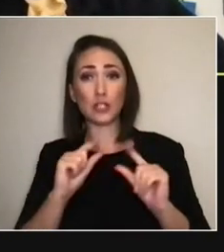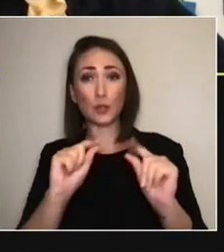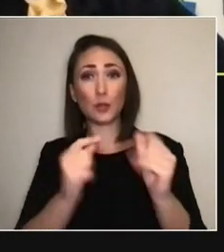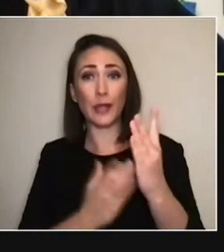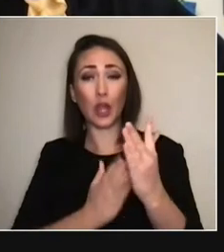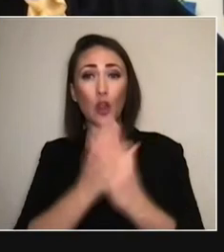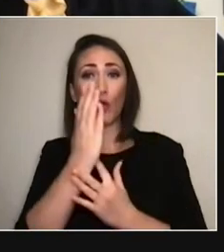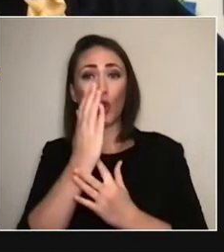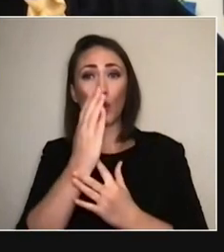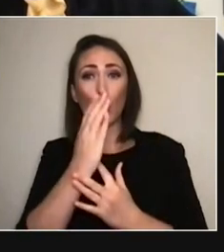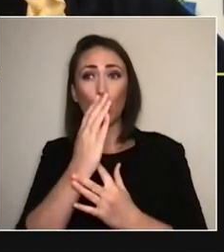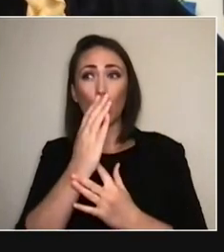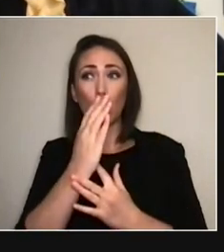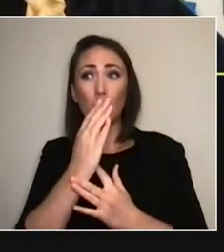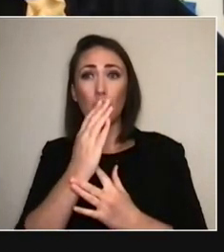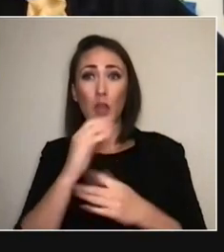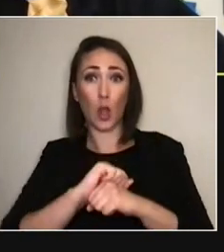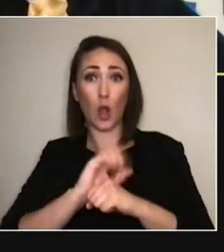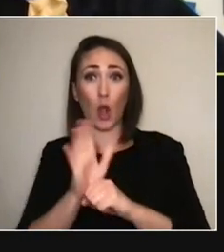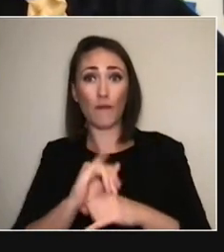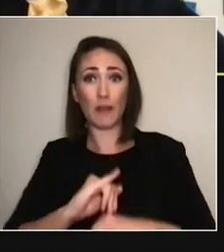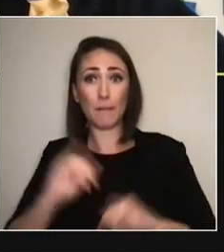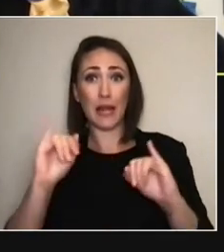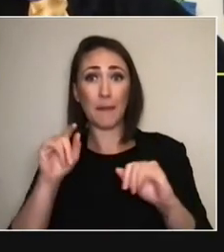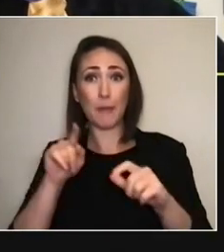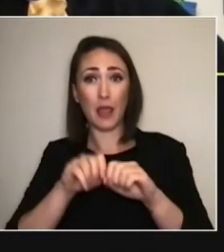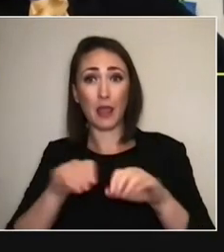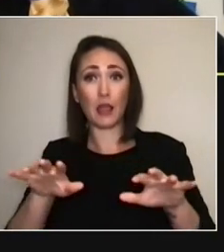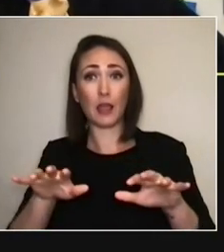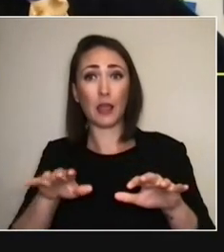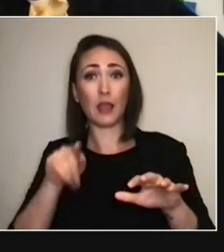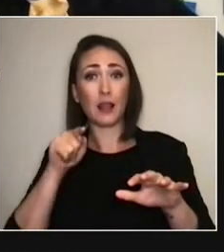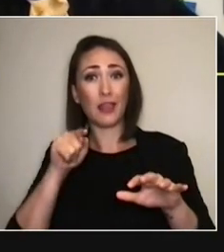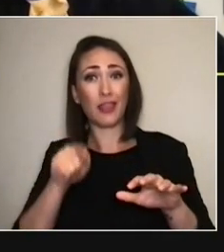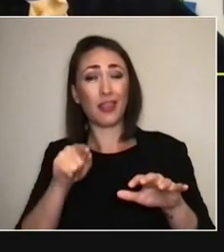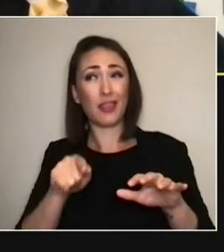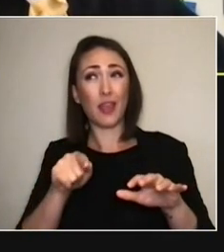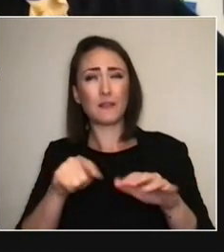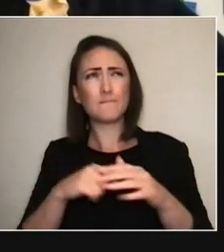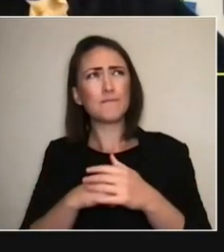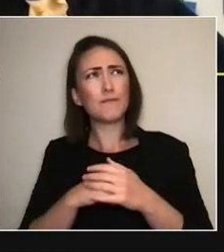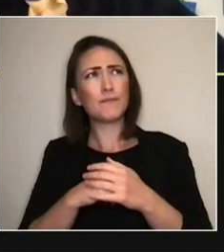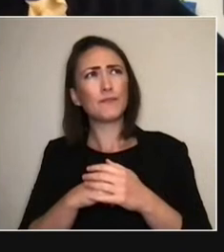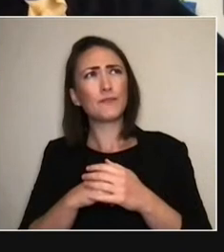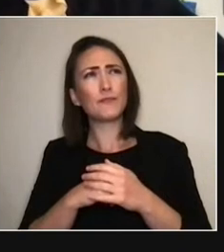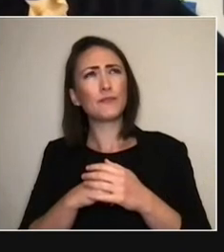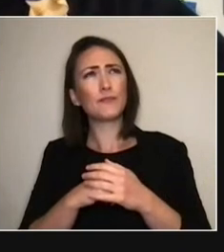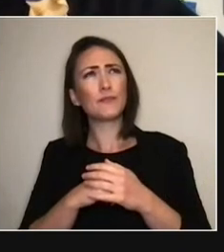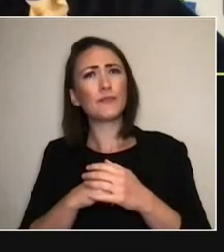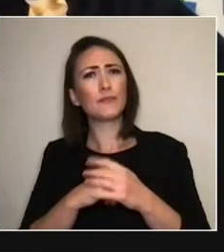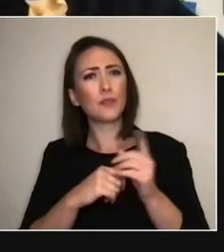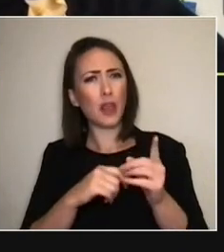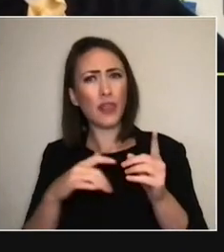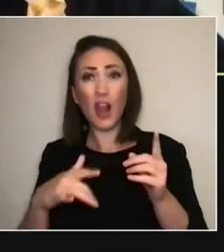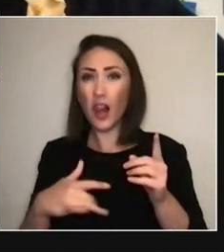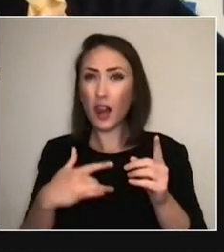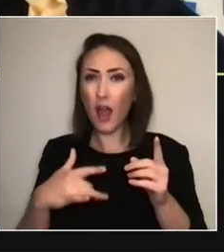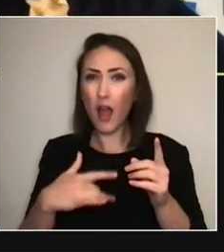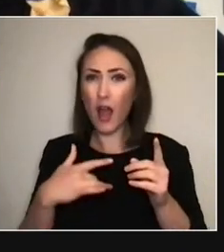the artists, the sort of live Instagrams, was that something that you had done before or was that kind of just like us all?